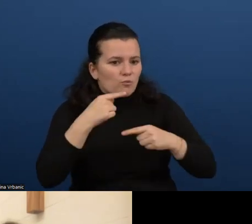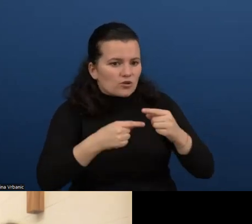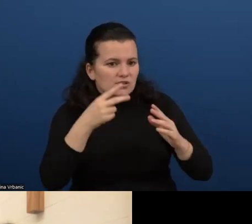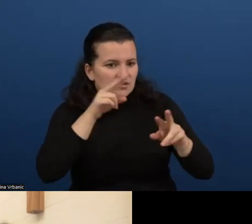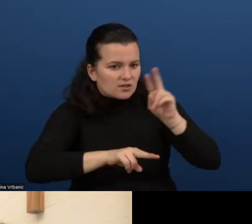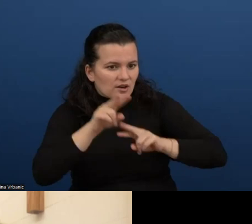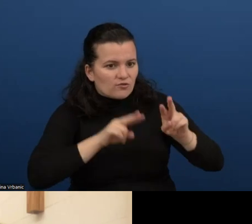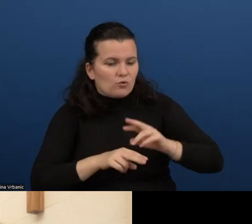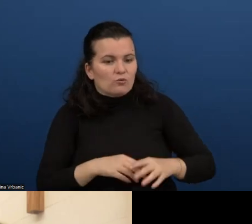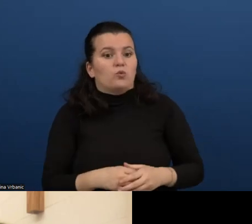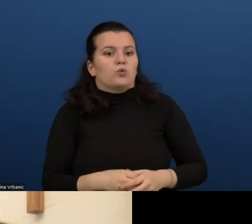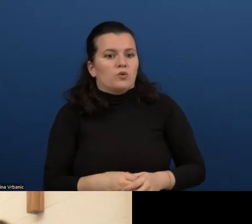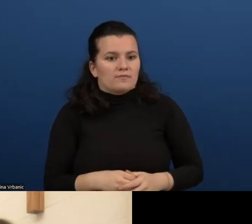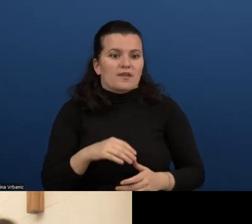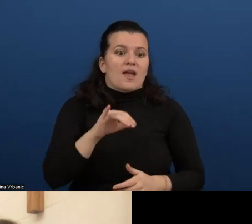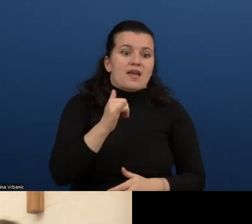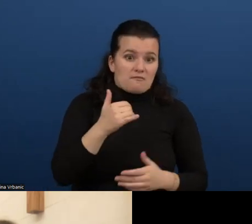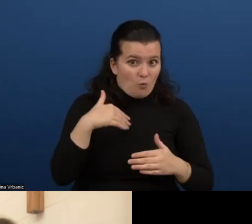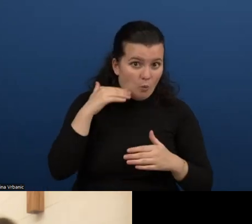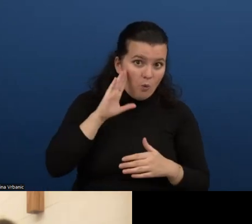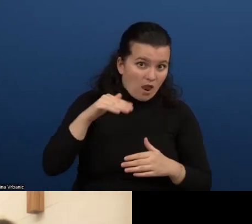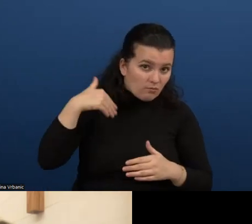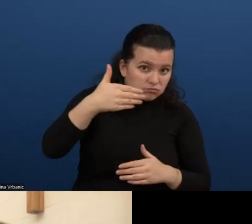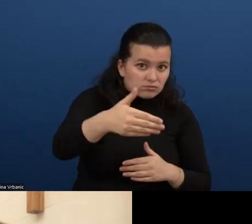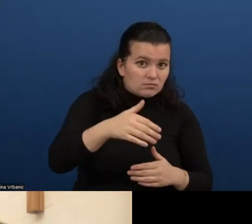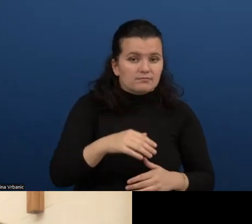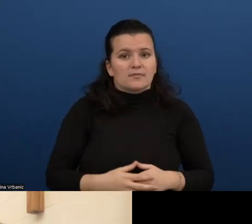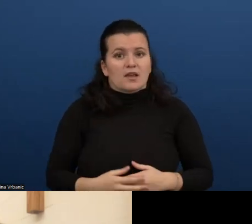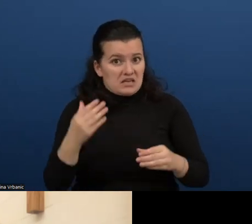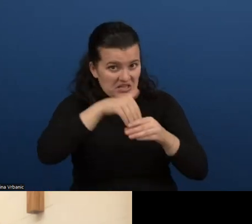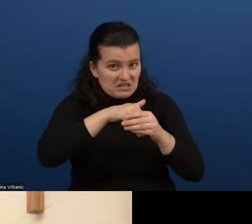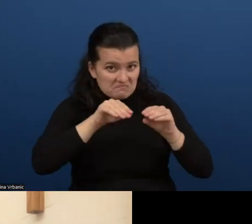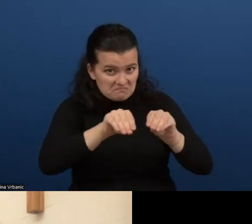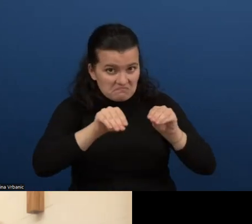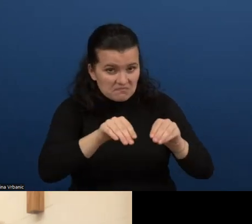But I'm not aware of something that's covering everything.